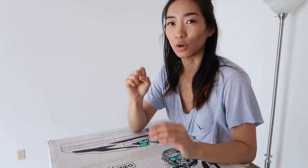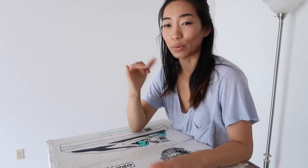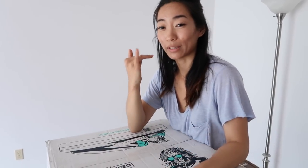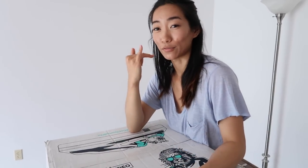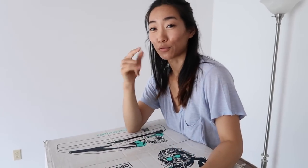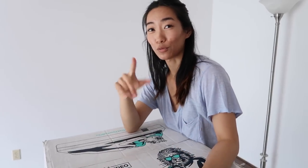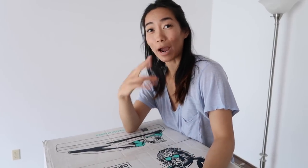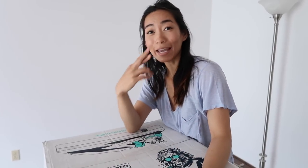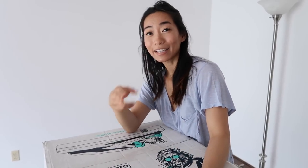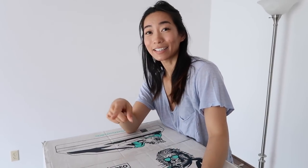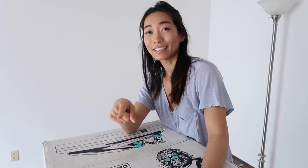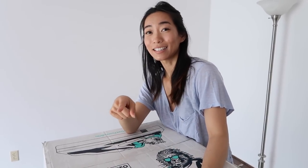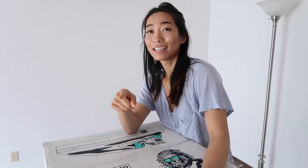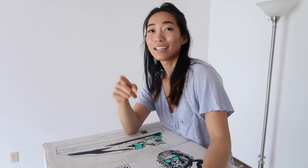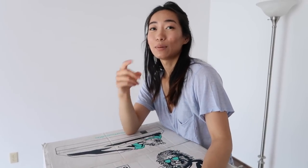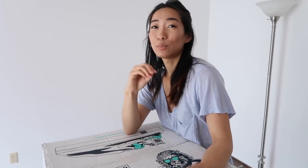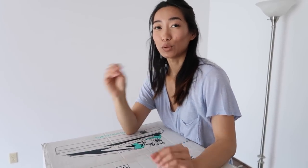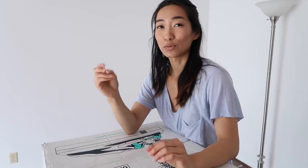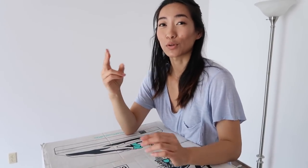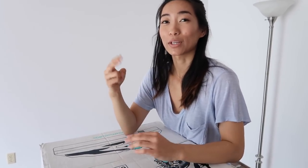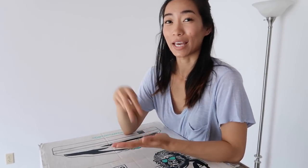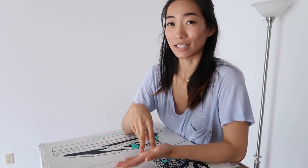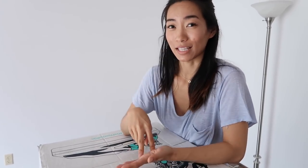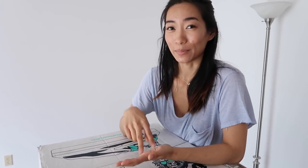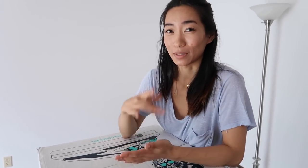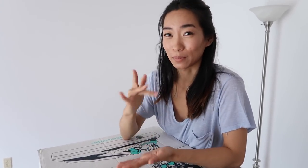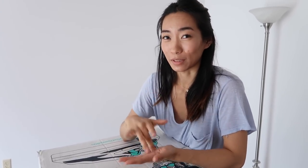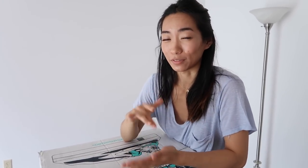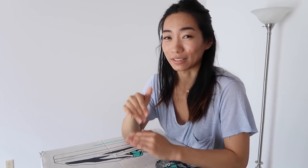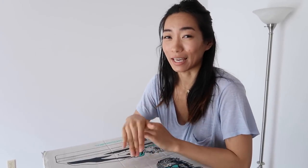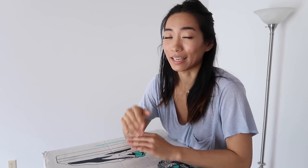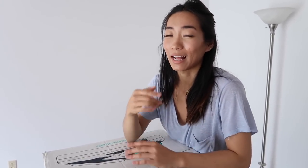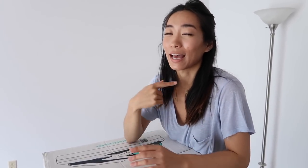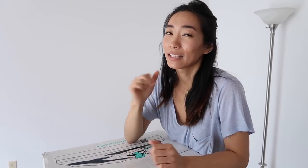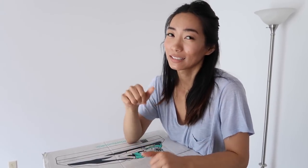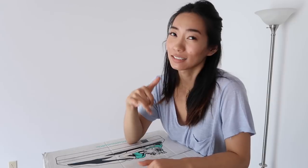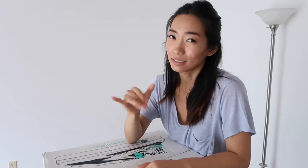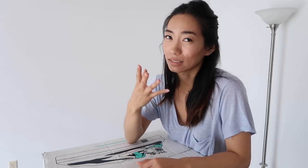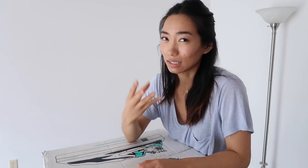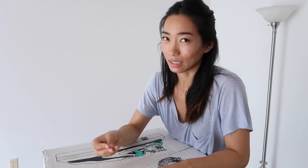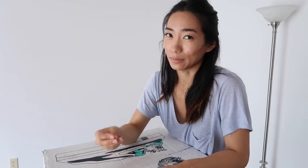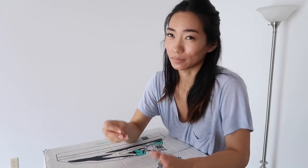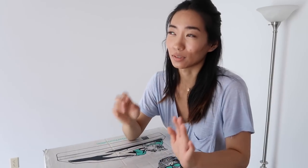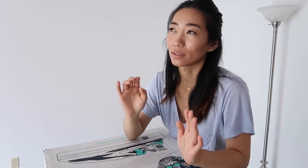so if Ryan moves or gets up in the middle of the night I can still sleep so